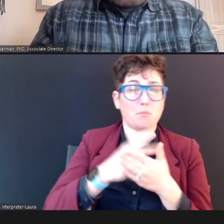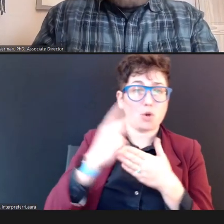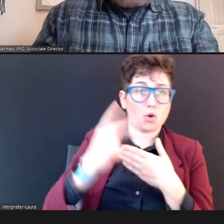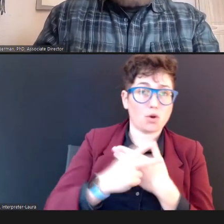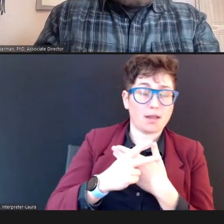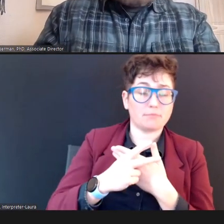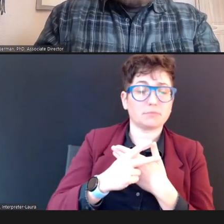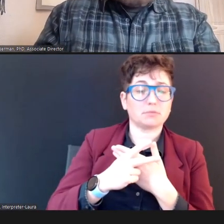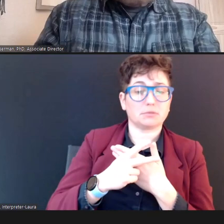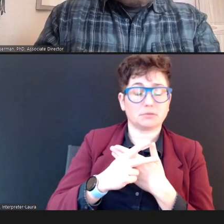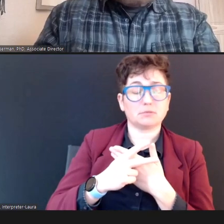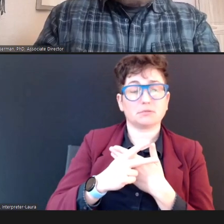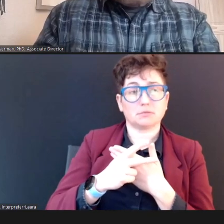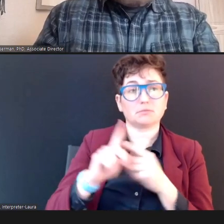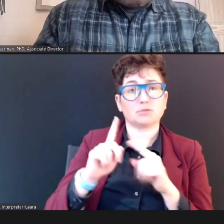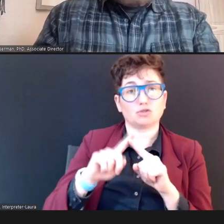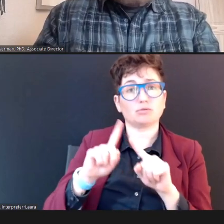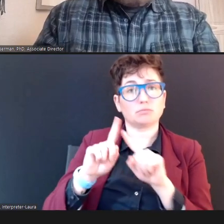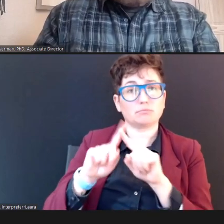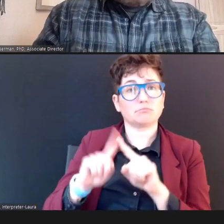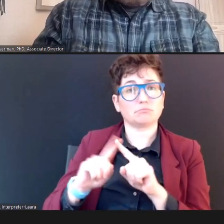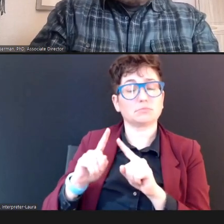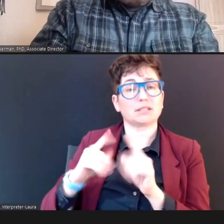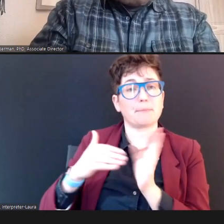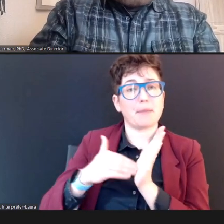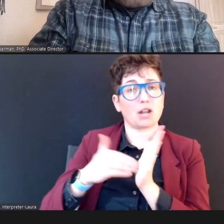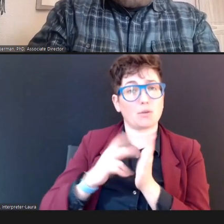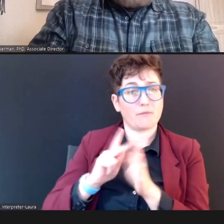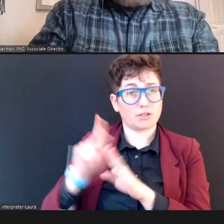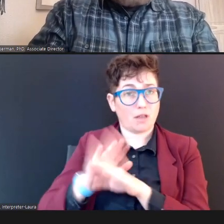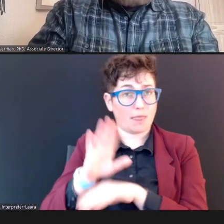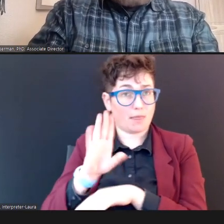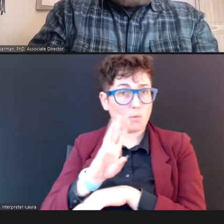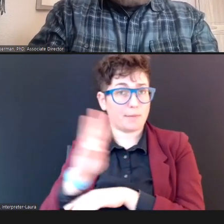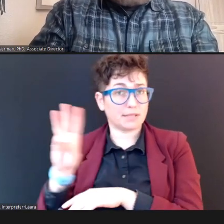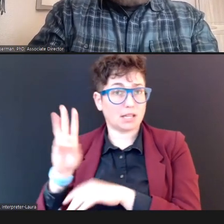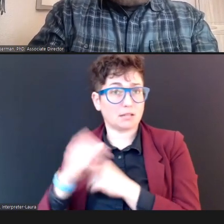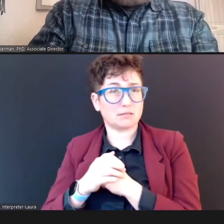professionals on the Web site, and -- are those easily accessible, if